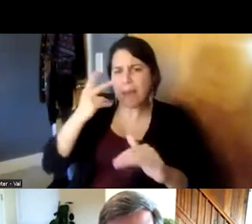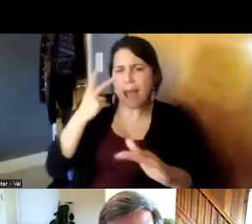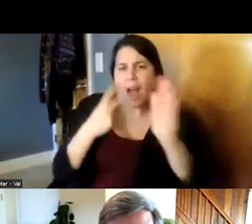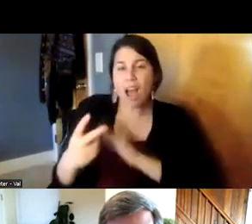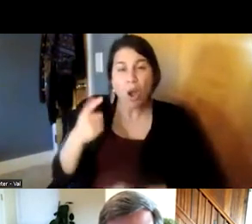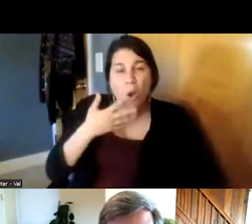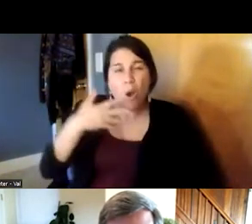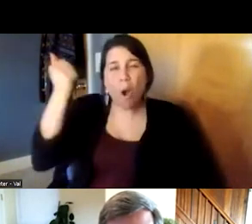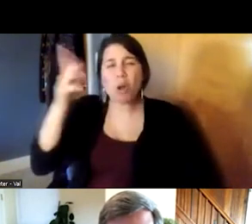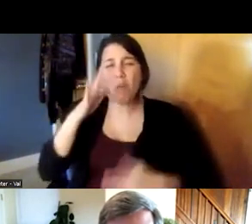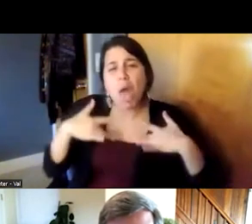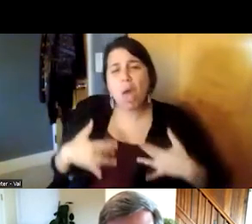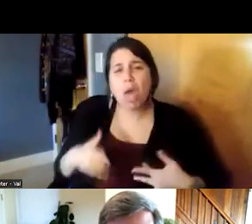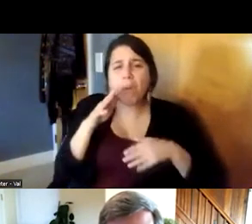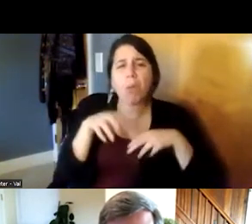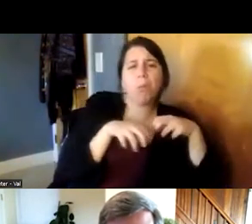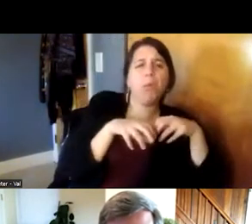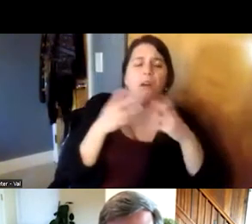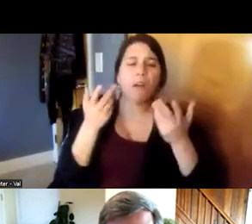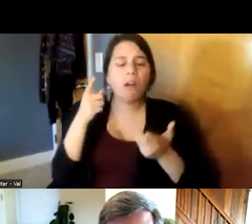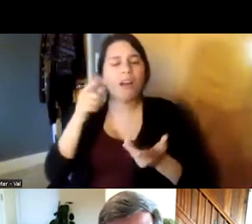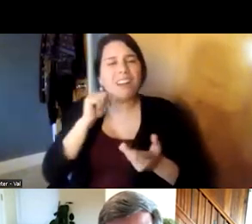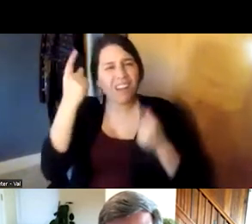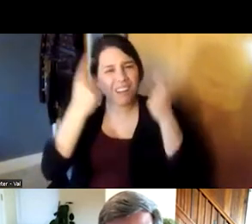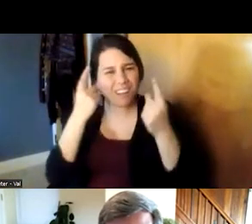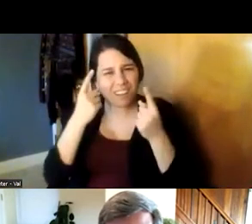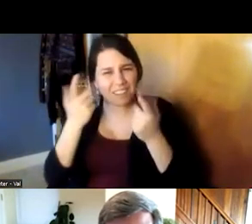um and they don't really take into account you know we're talking about the biopsychosocial model